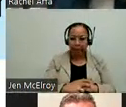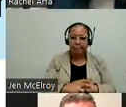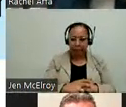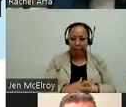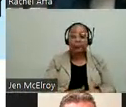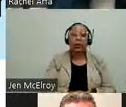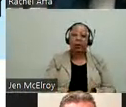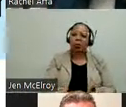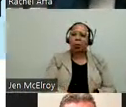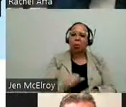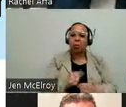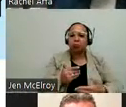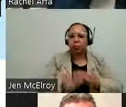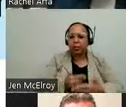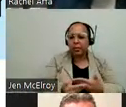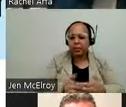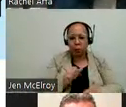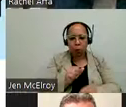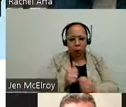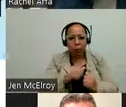work on processes. We are working with companies on available jobs.